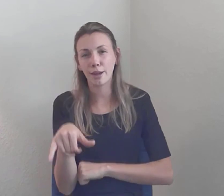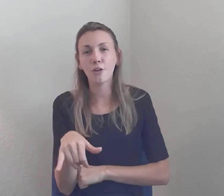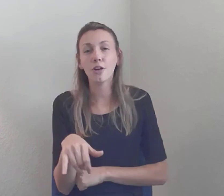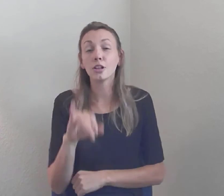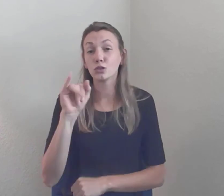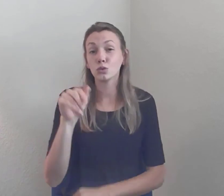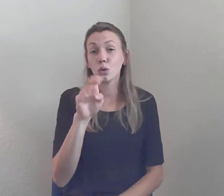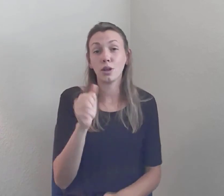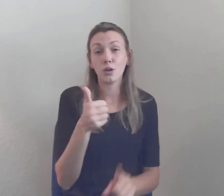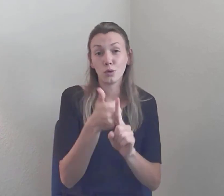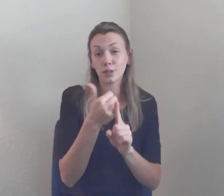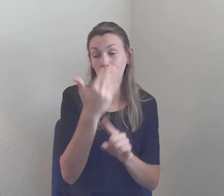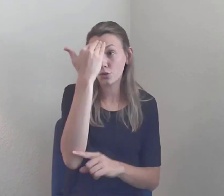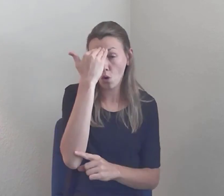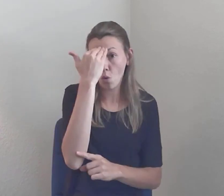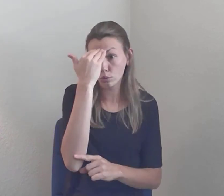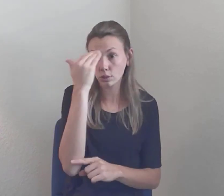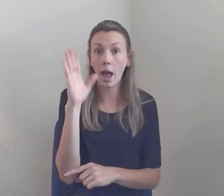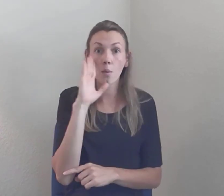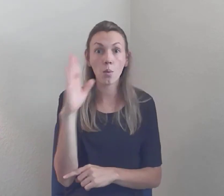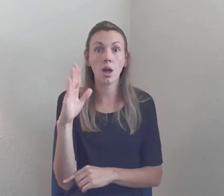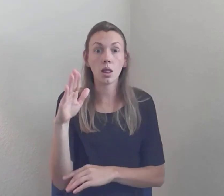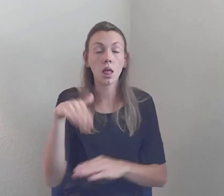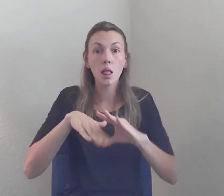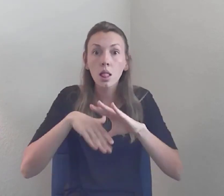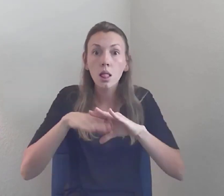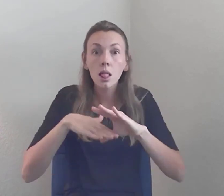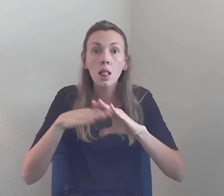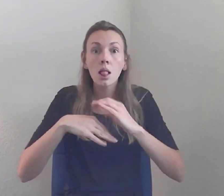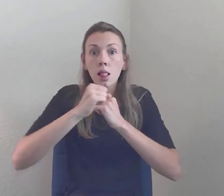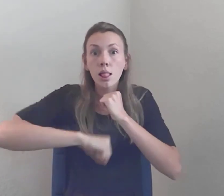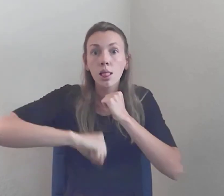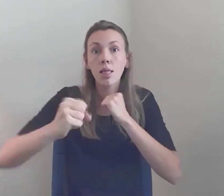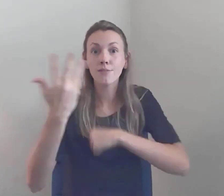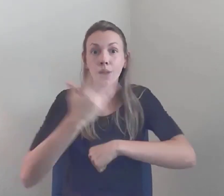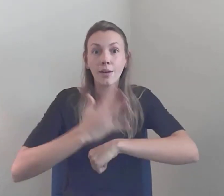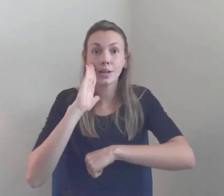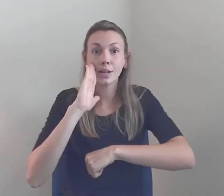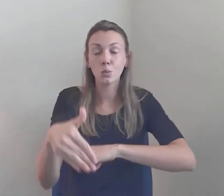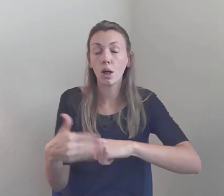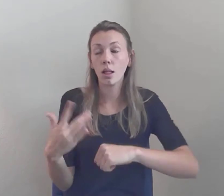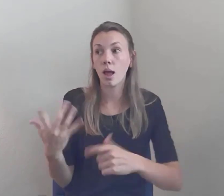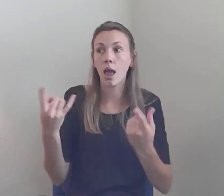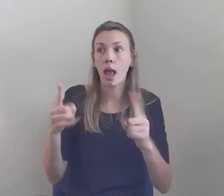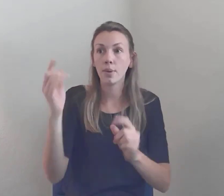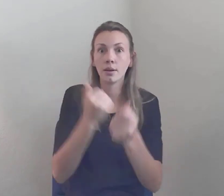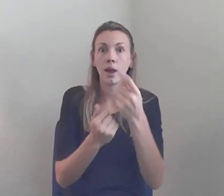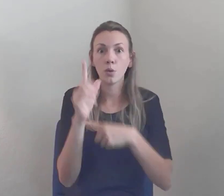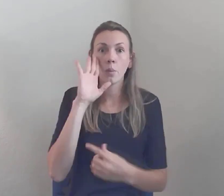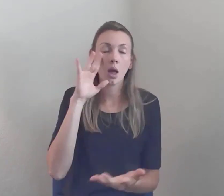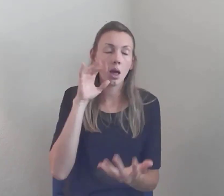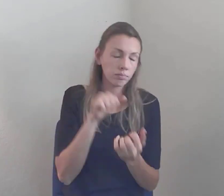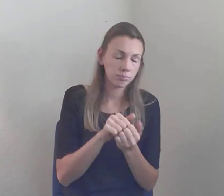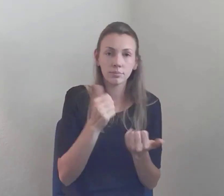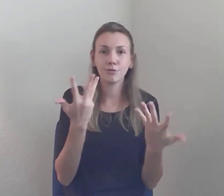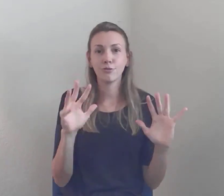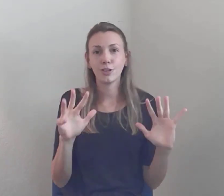She hasn't fall asleep, but she is tire of hearing it, but she knows I'd do that... Given what I just said to you, you might be tempted